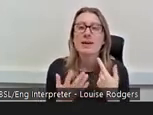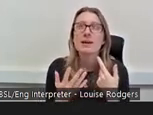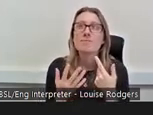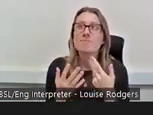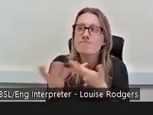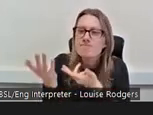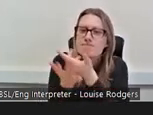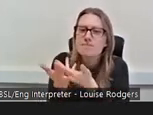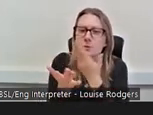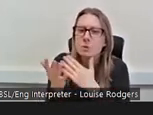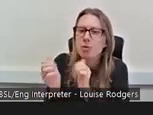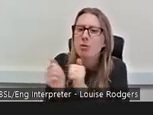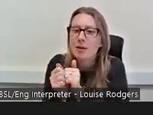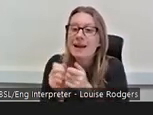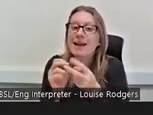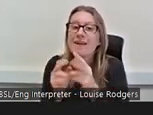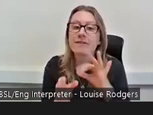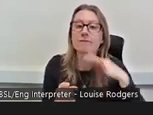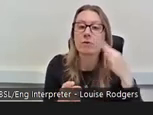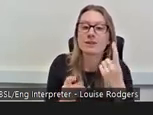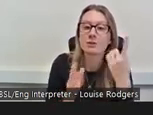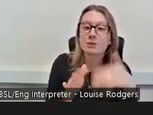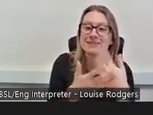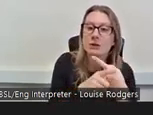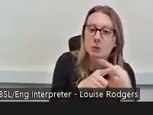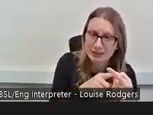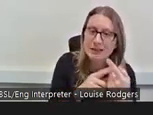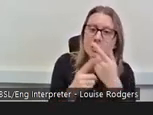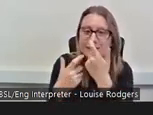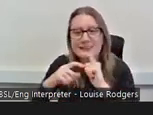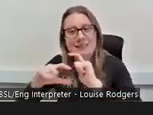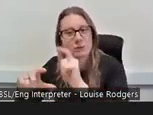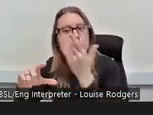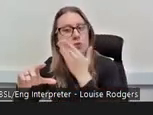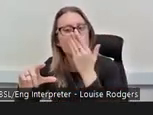I volunteered one day a week I could stay at school and do less Highers so that's what I did